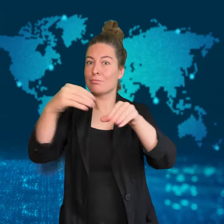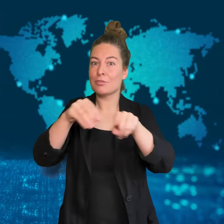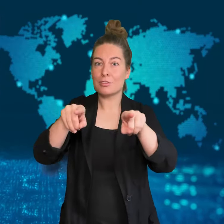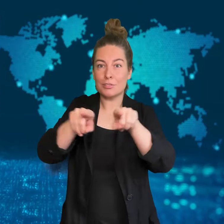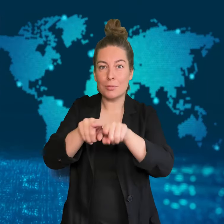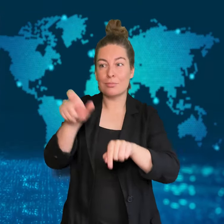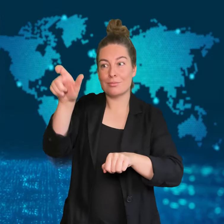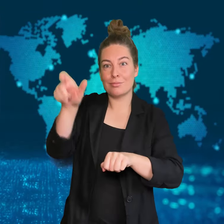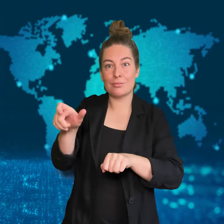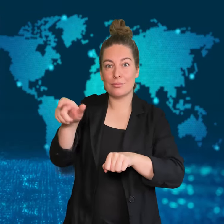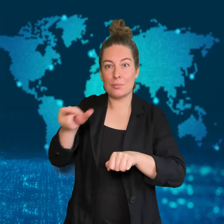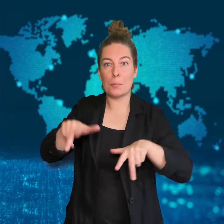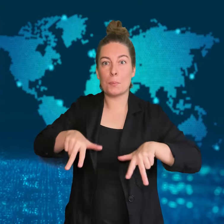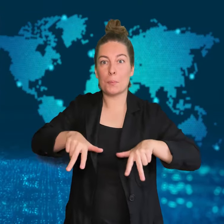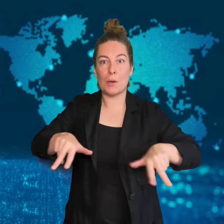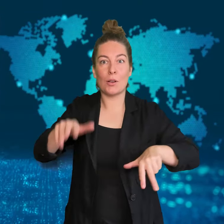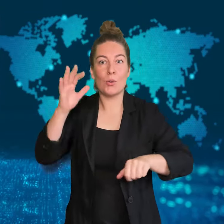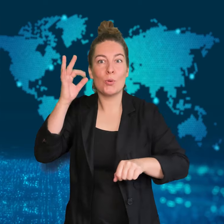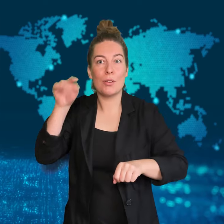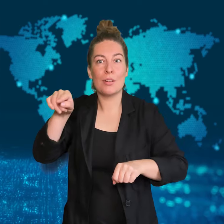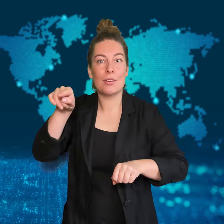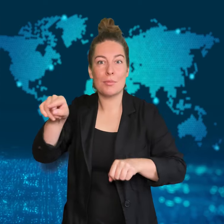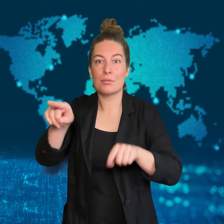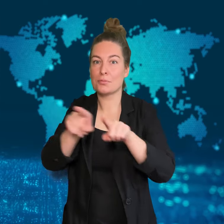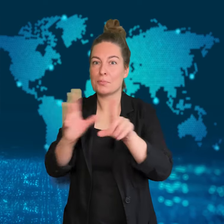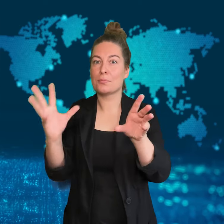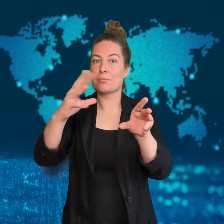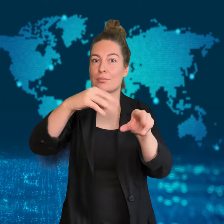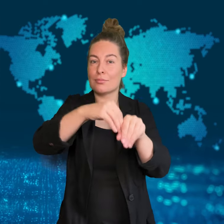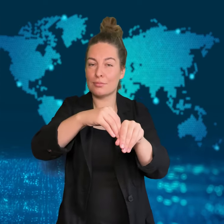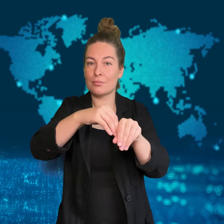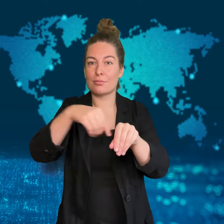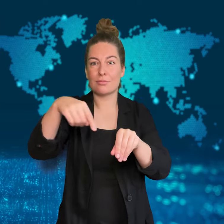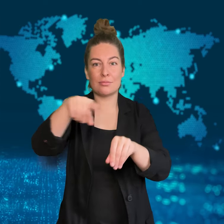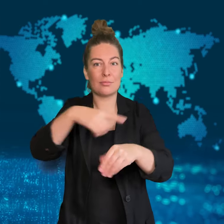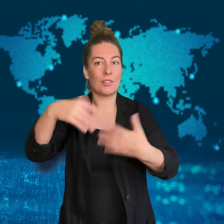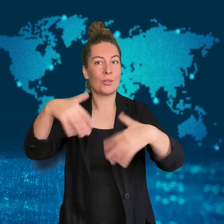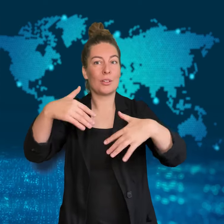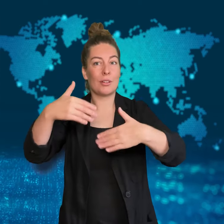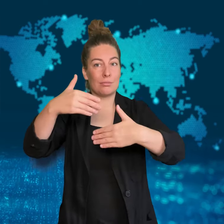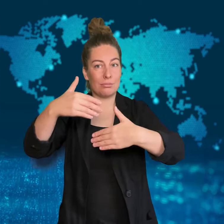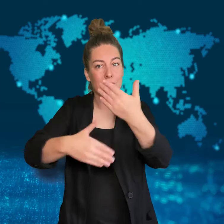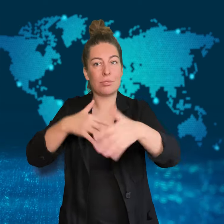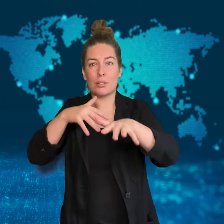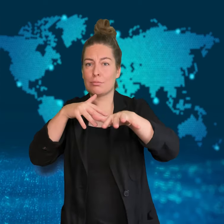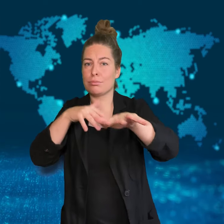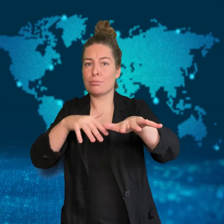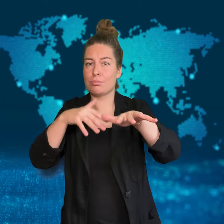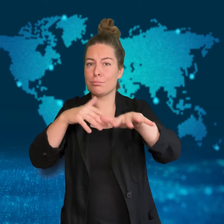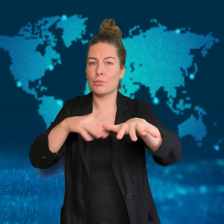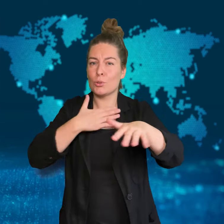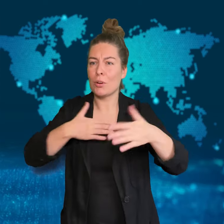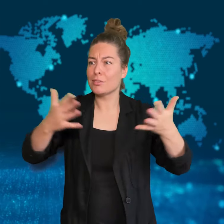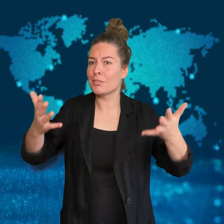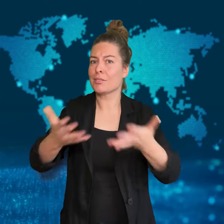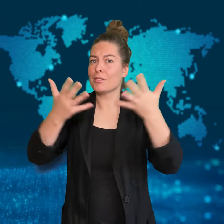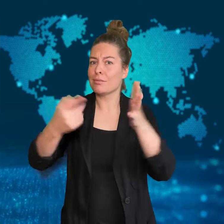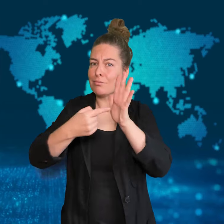The Prime Minister has also joined them.